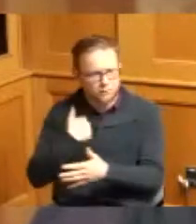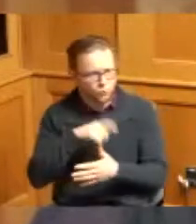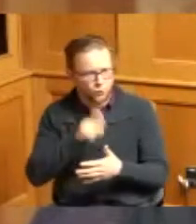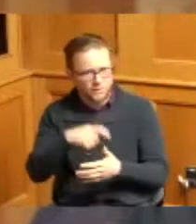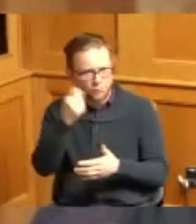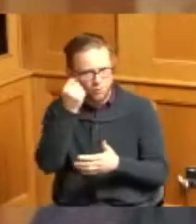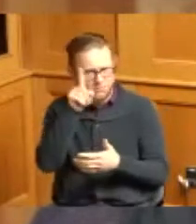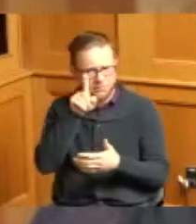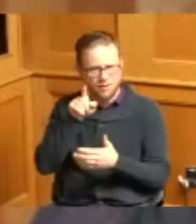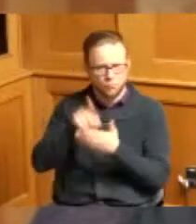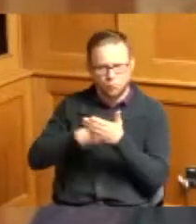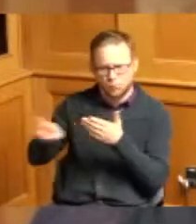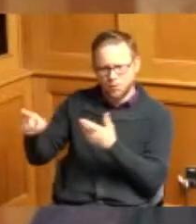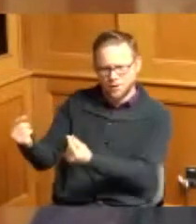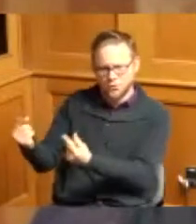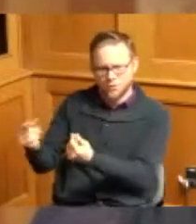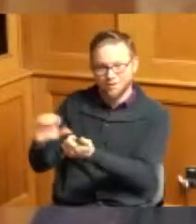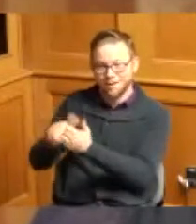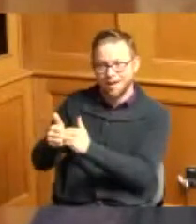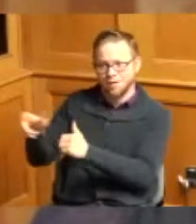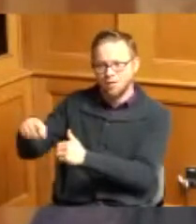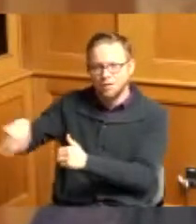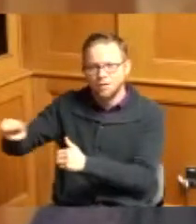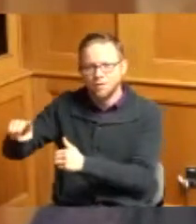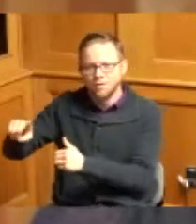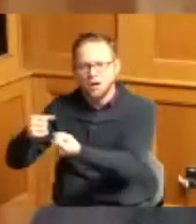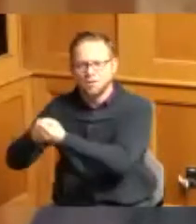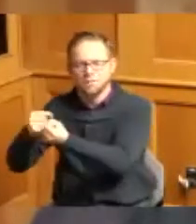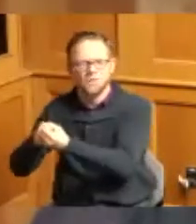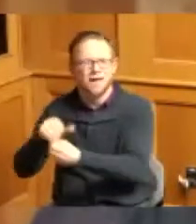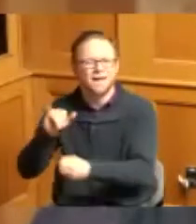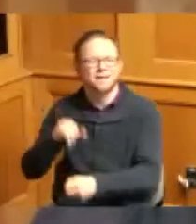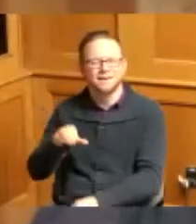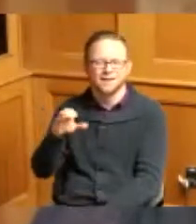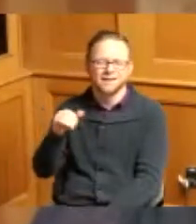they are advocating for for instance the capital budget request that we put in and things like that